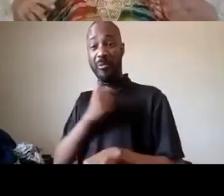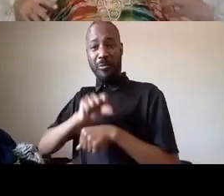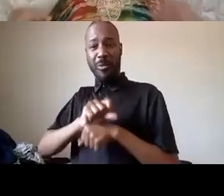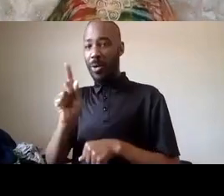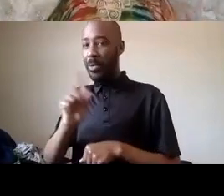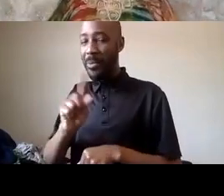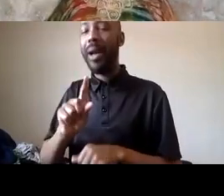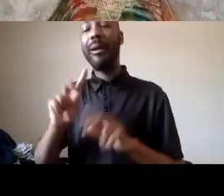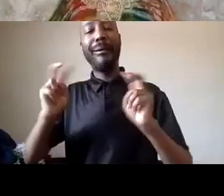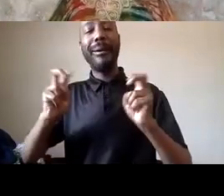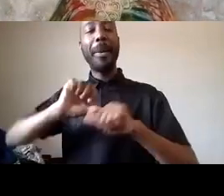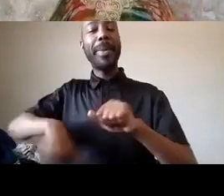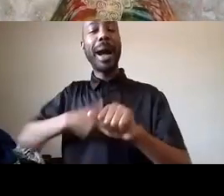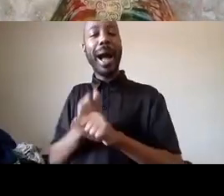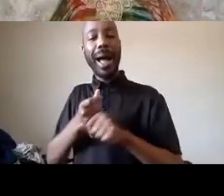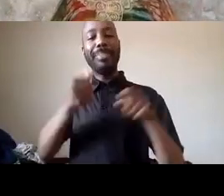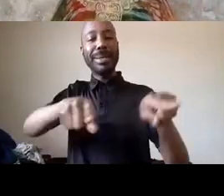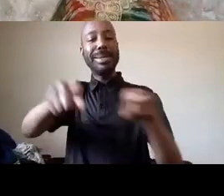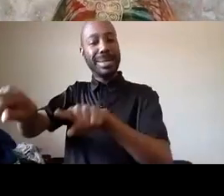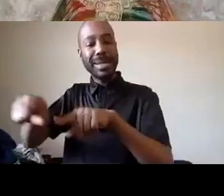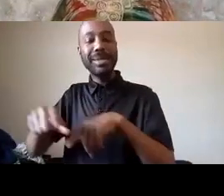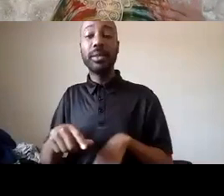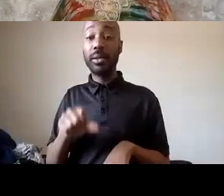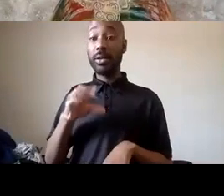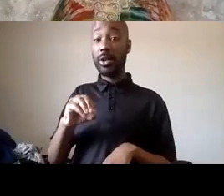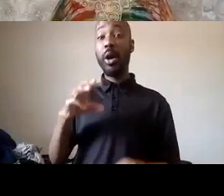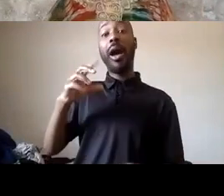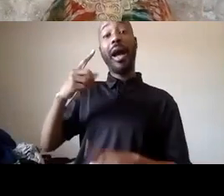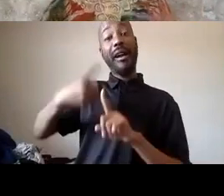so come to our planning meetings every month we have a planning meeting we have